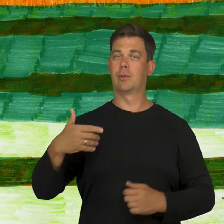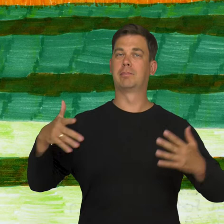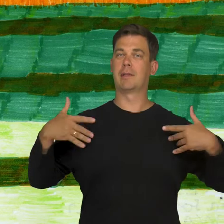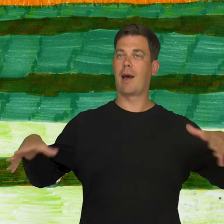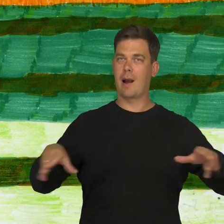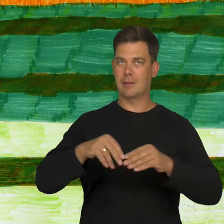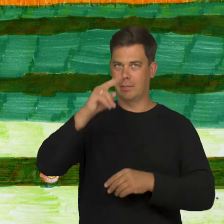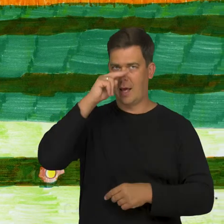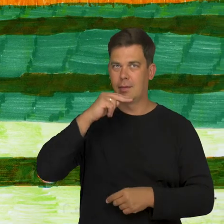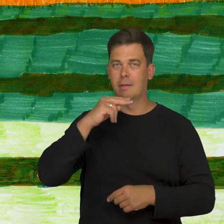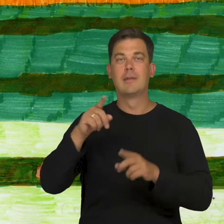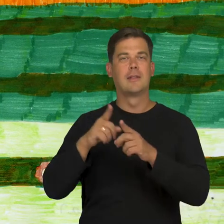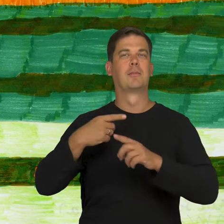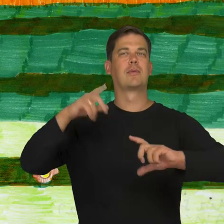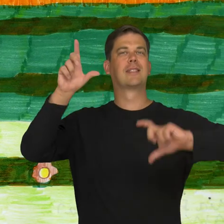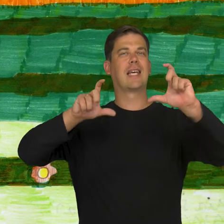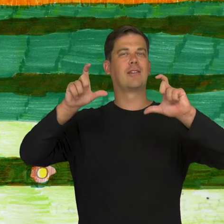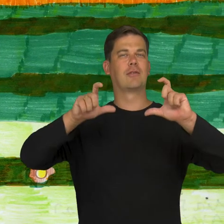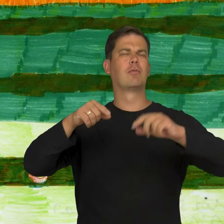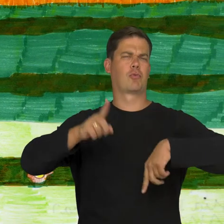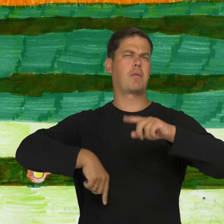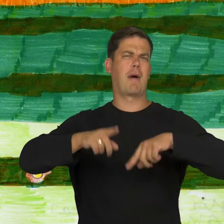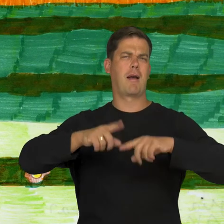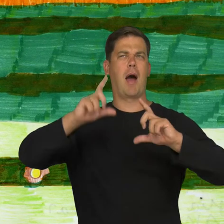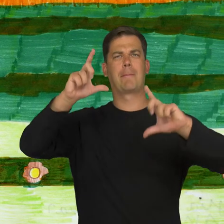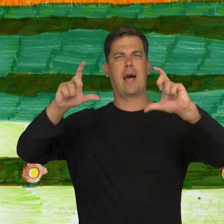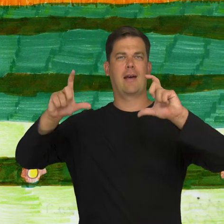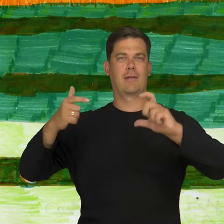I went with dad to walk along the tracks and we took some pictures with a normal camera.